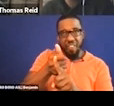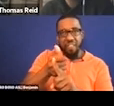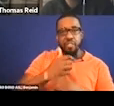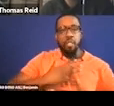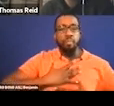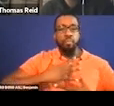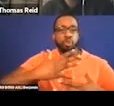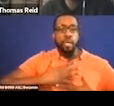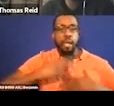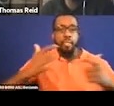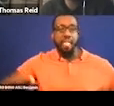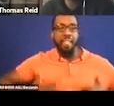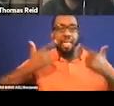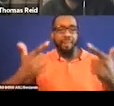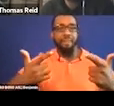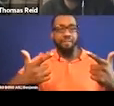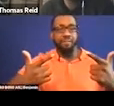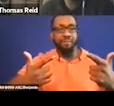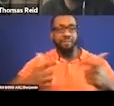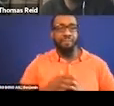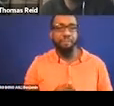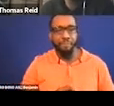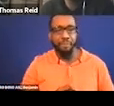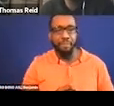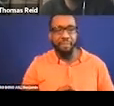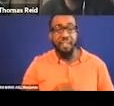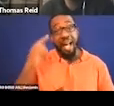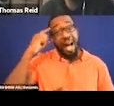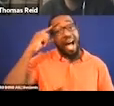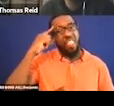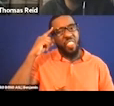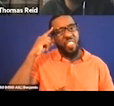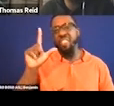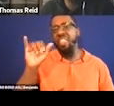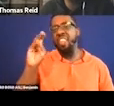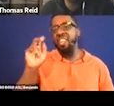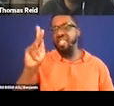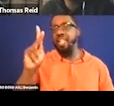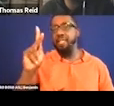I think links are going to be provided, but I would just say, hey, I talk a lot more about audio description over at Reidmymind .